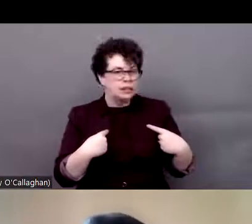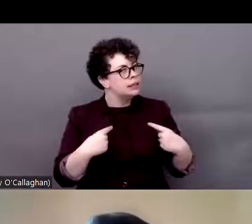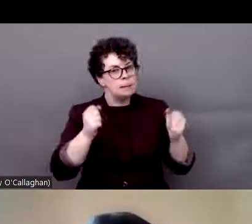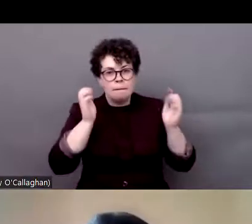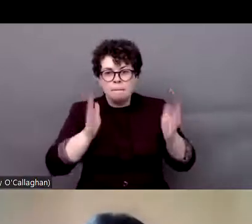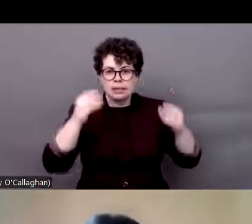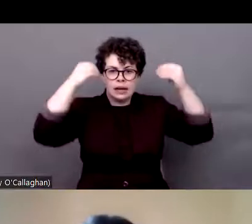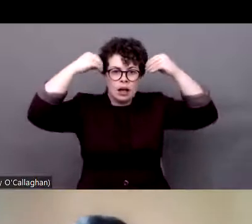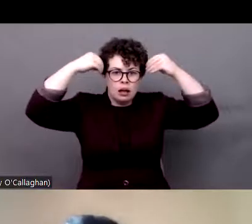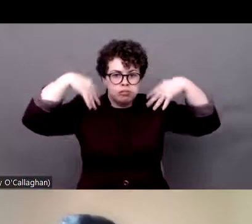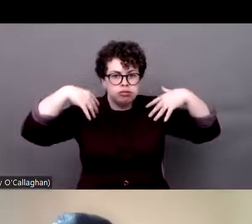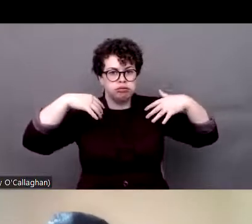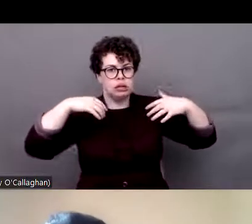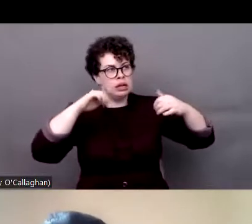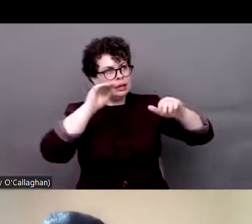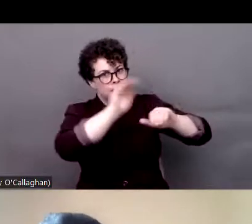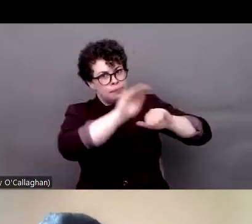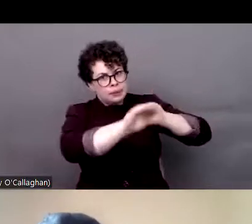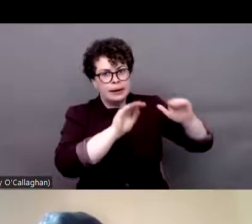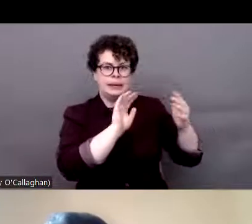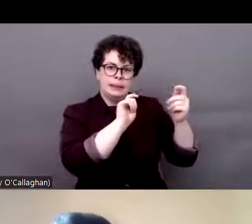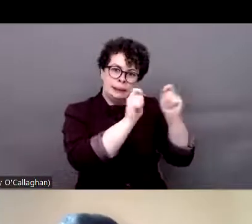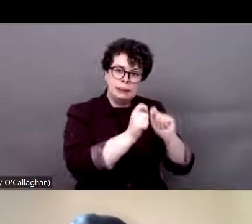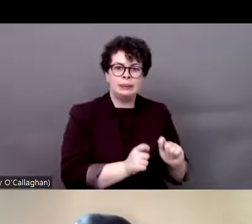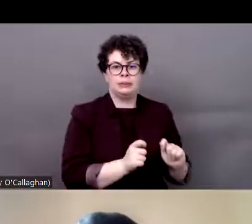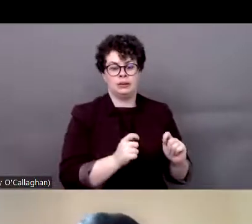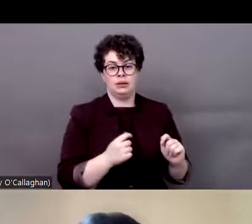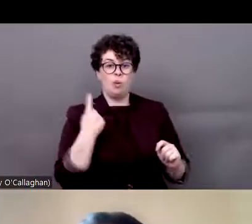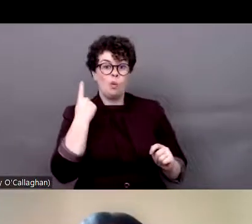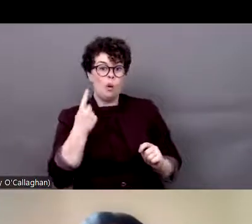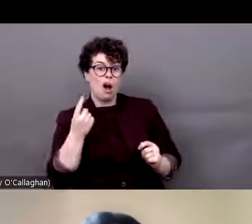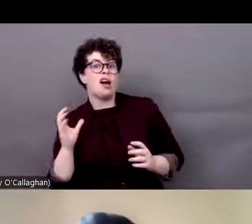construct a dynamic where